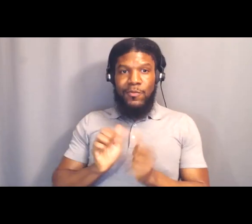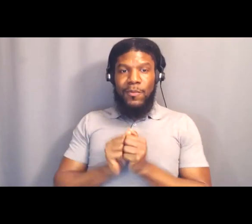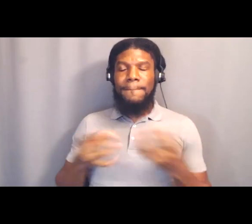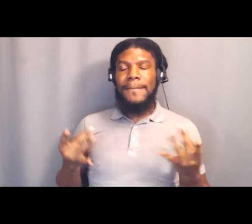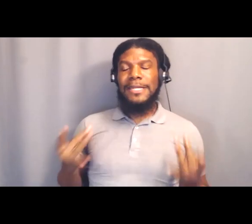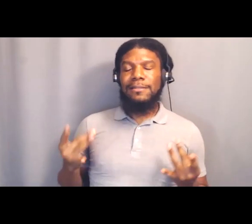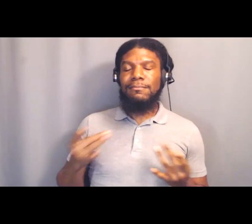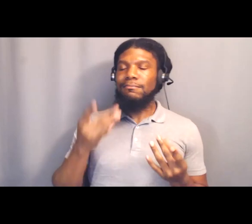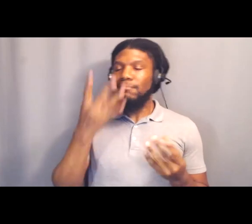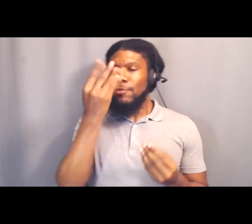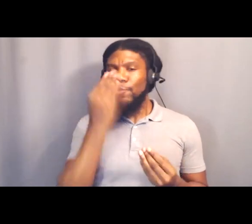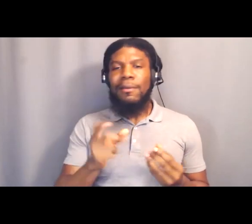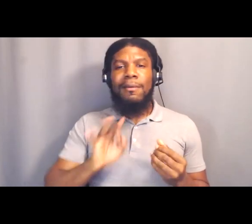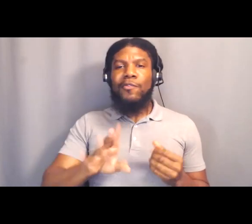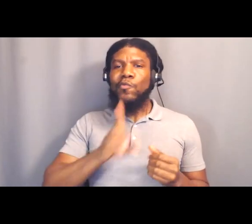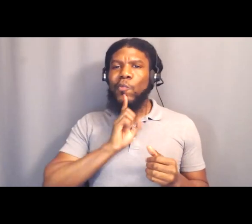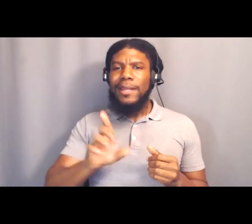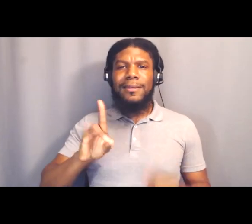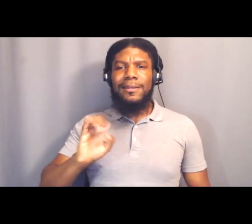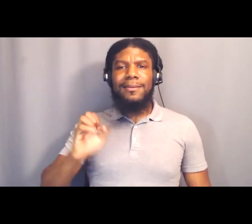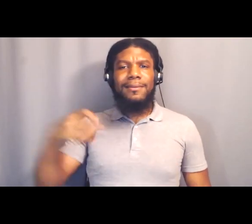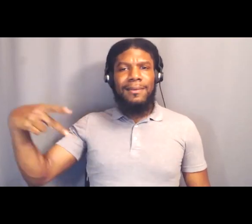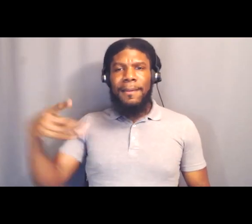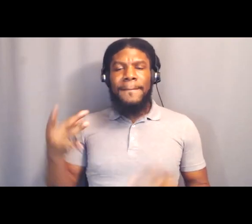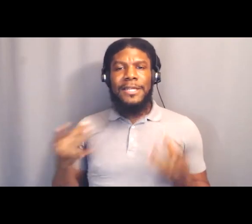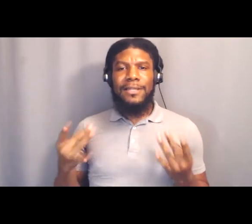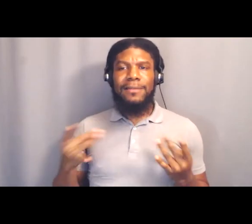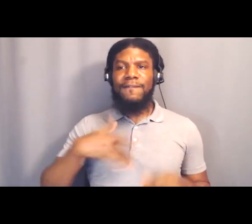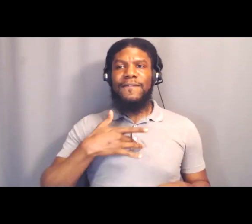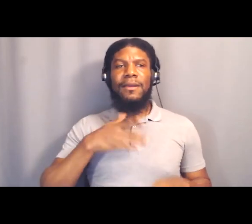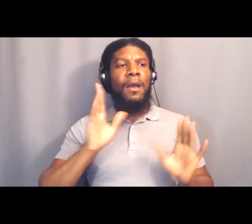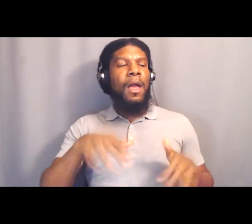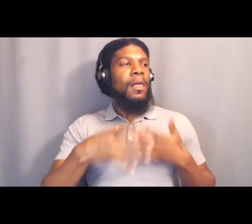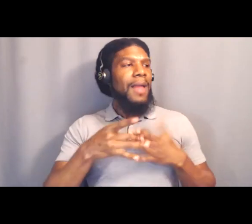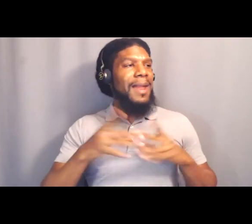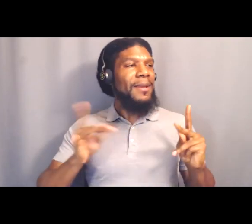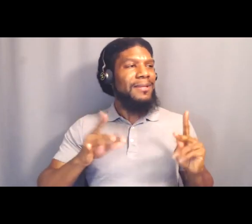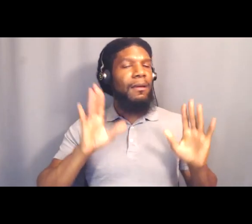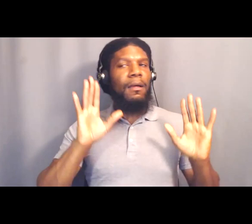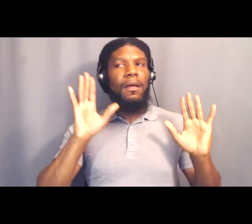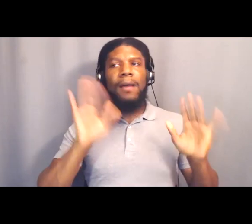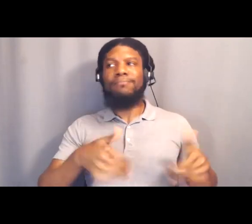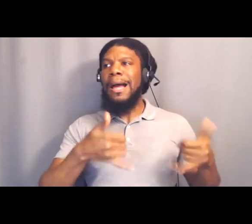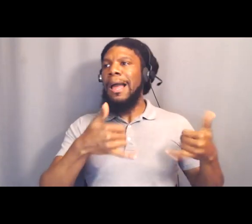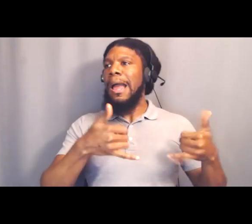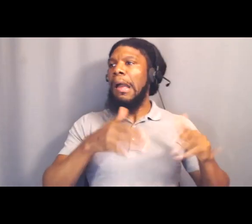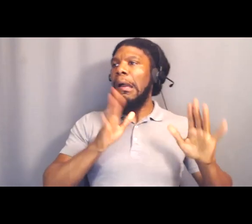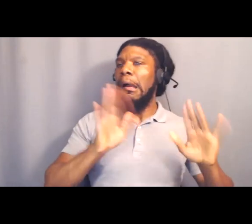who think that guided meditation is child's play. Look, that's worked for me for years.